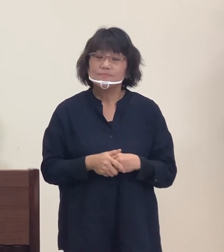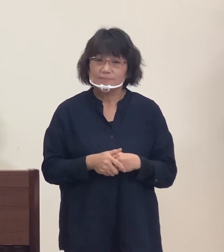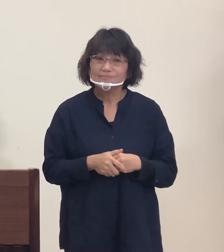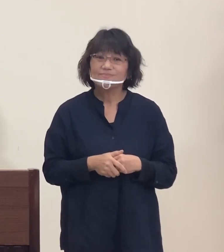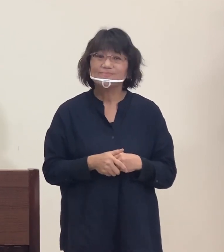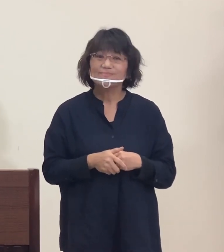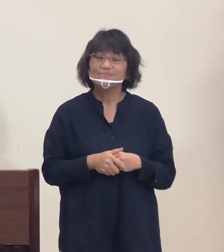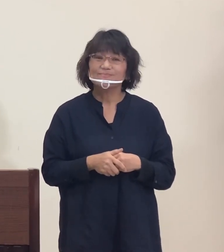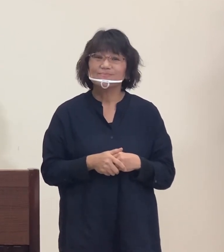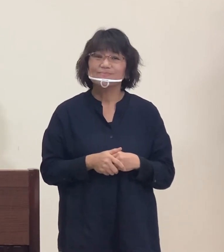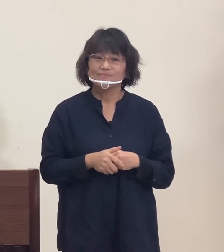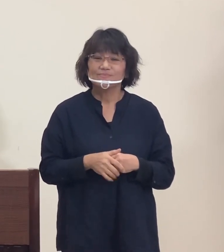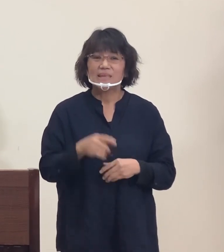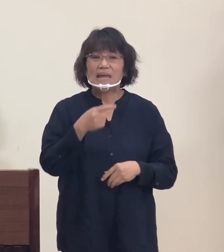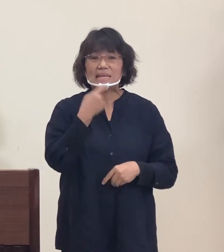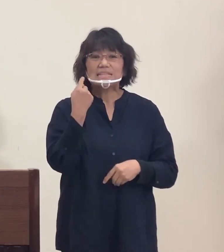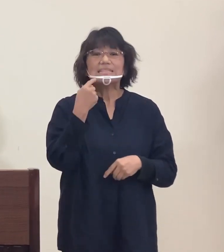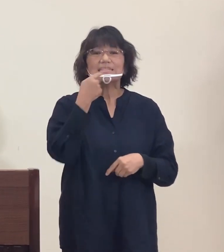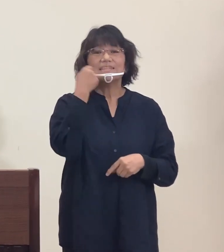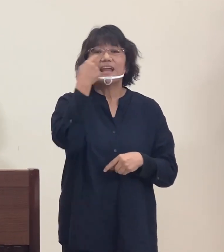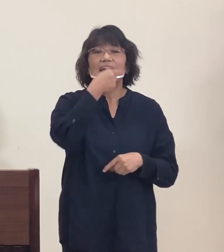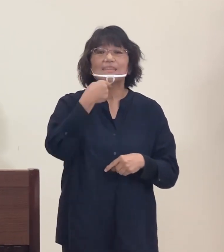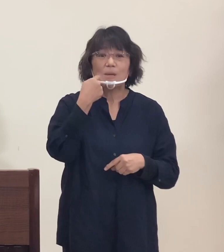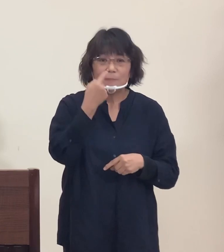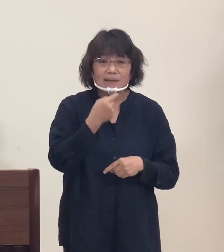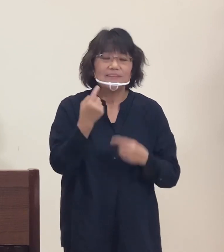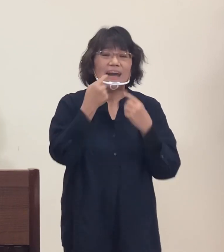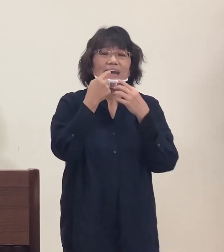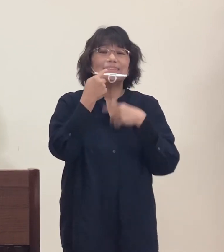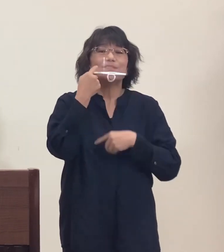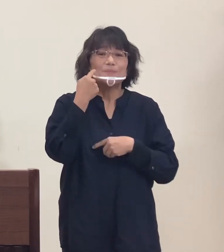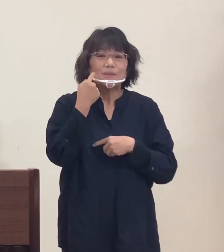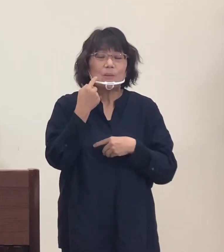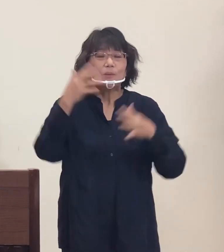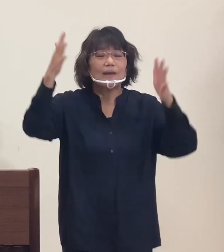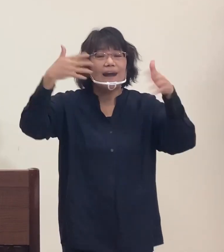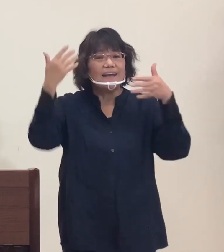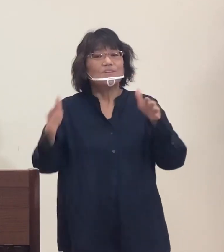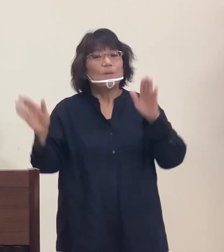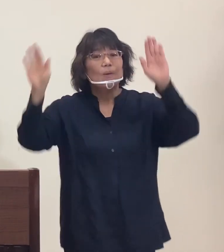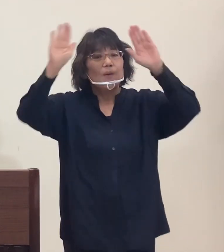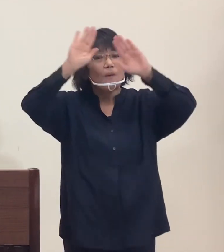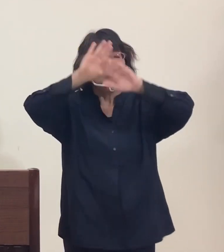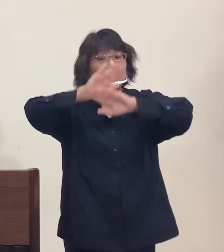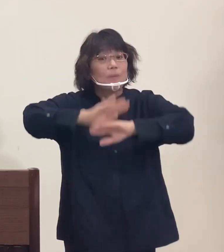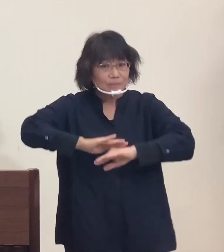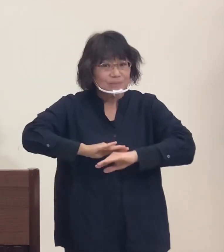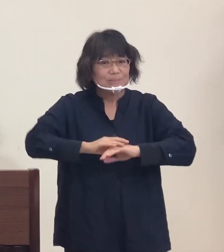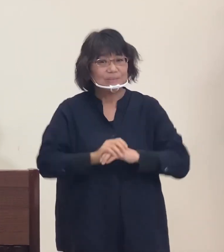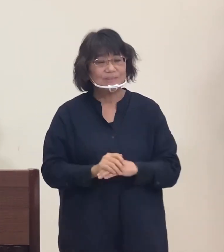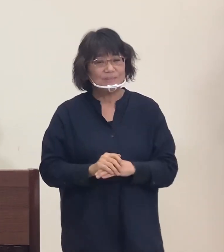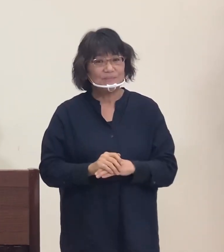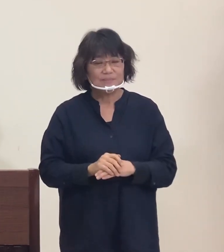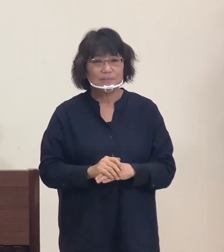"White teeth / pierced by autumn night's sake / the joy of drinking alone / silently"